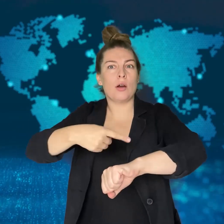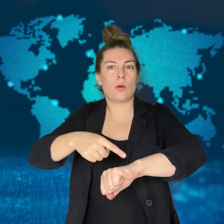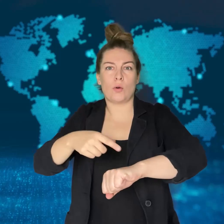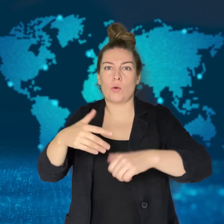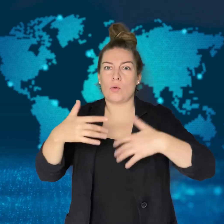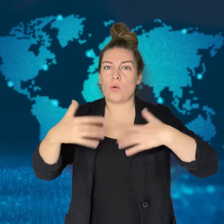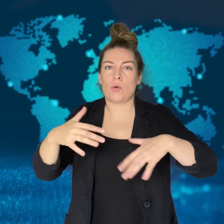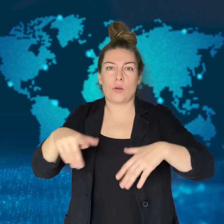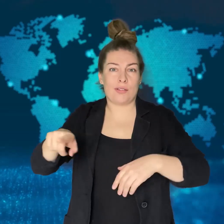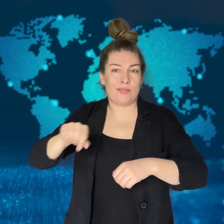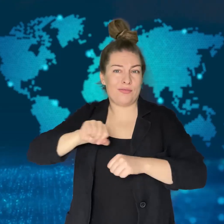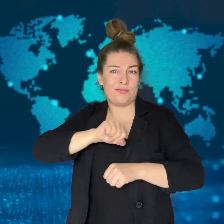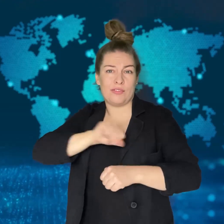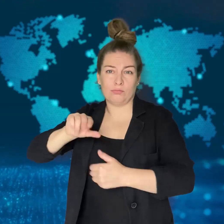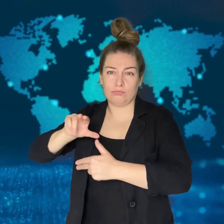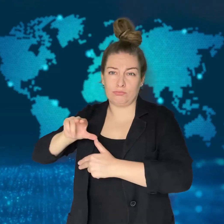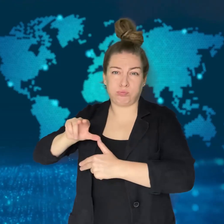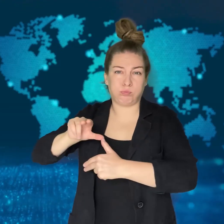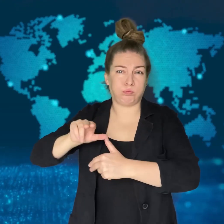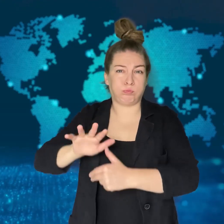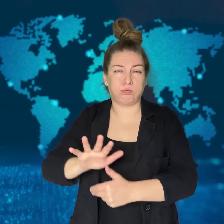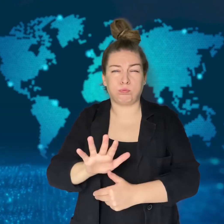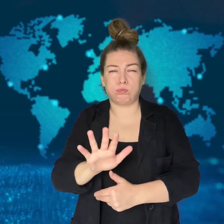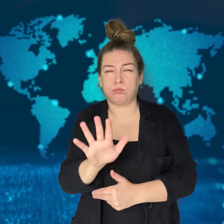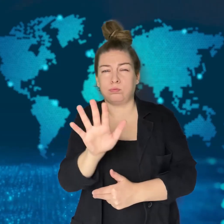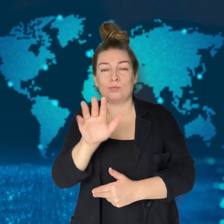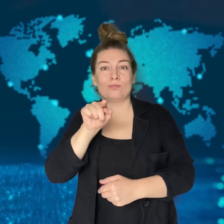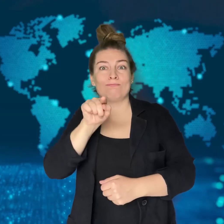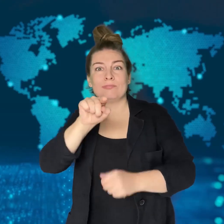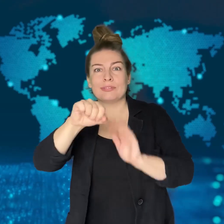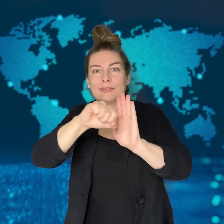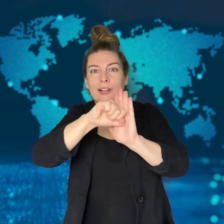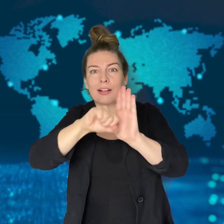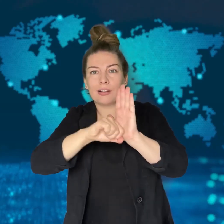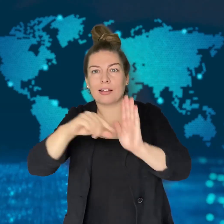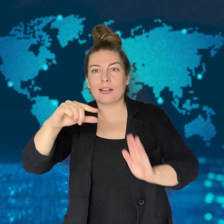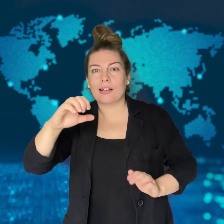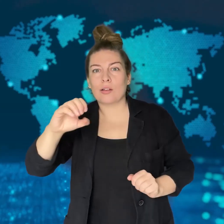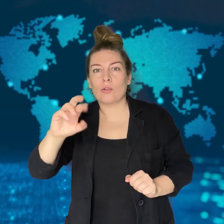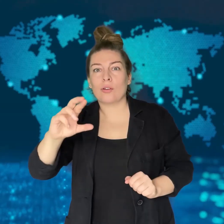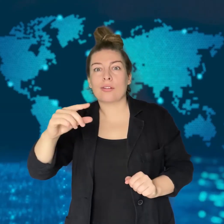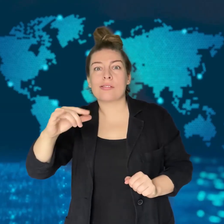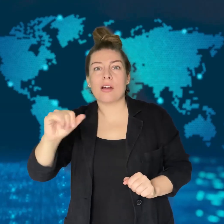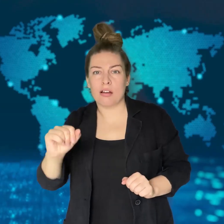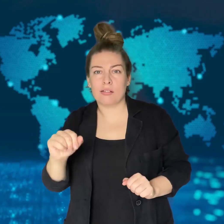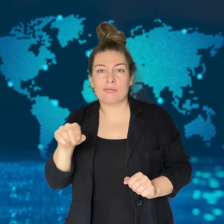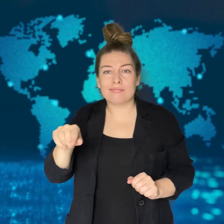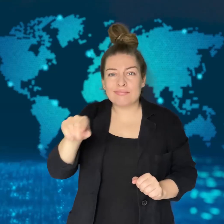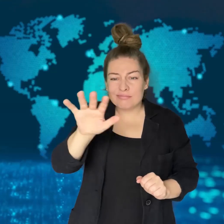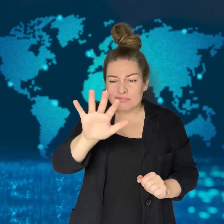It brought heavy winds of 225 kph.